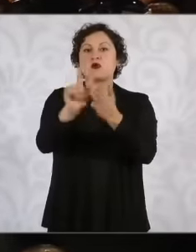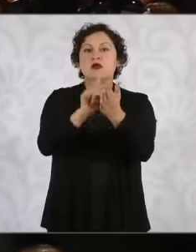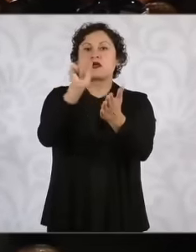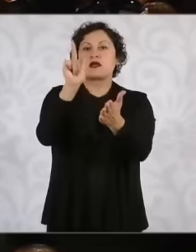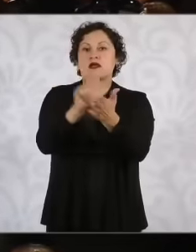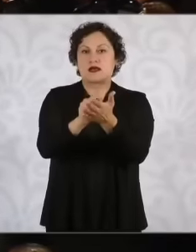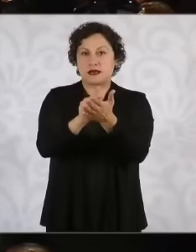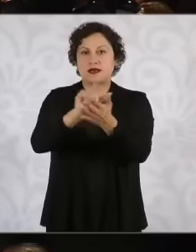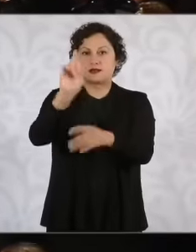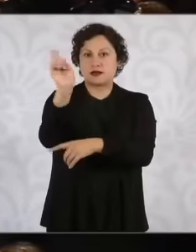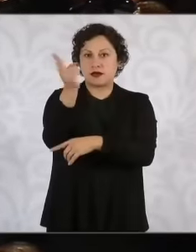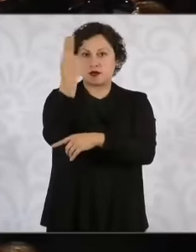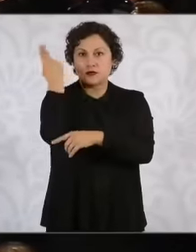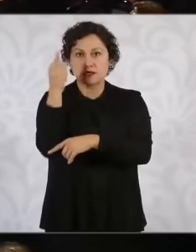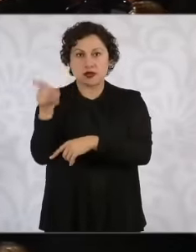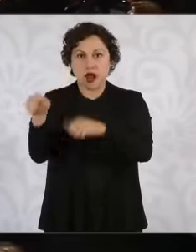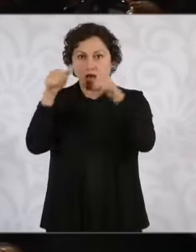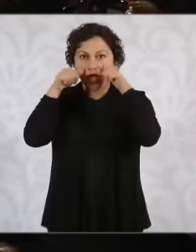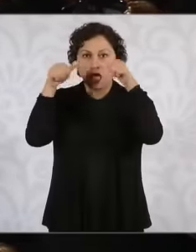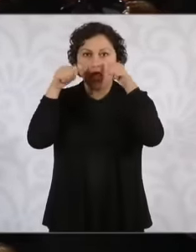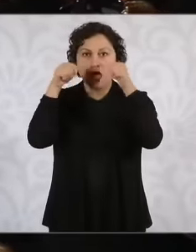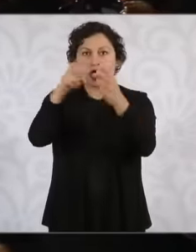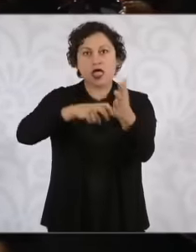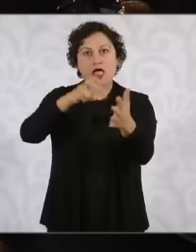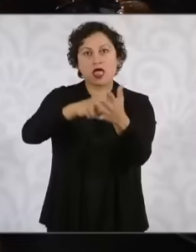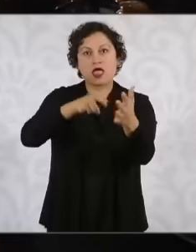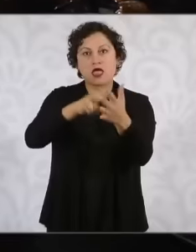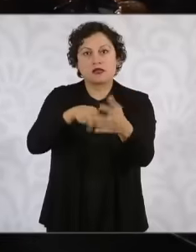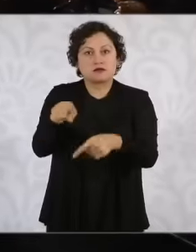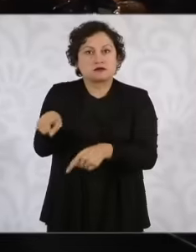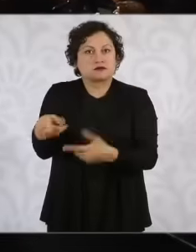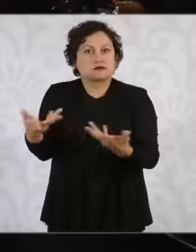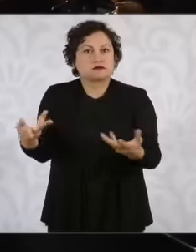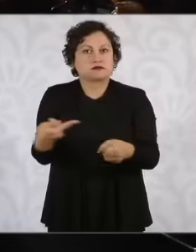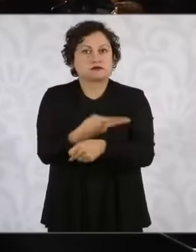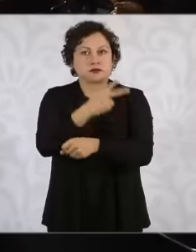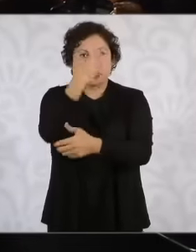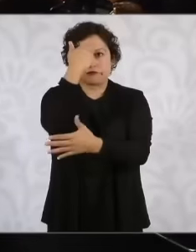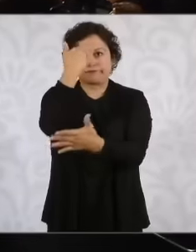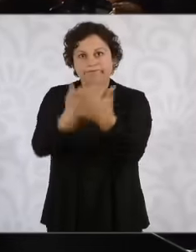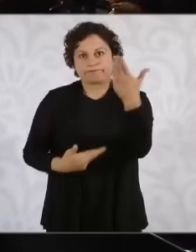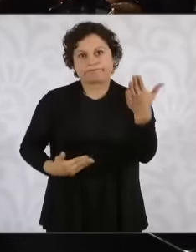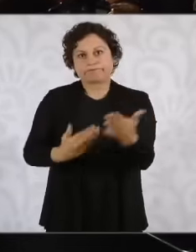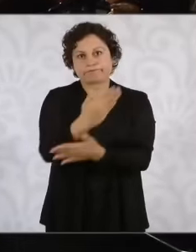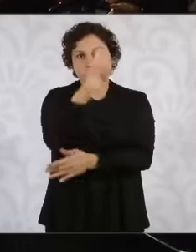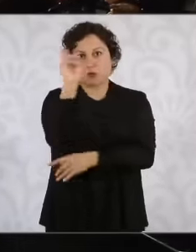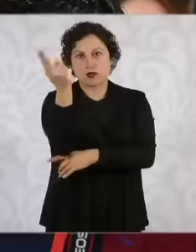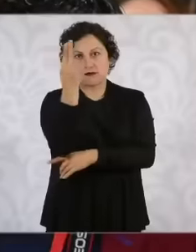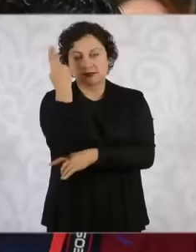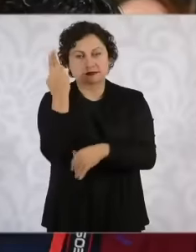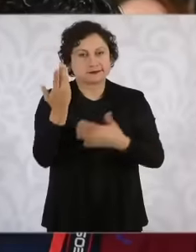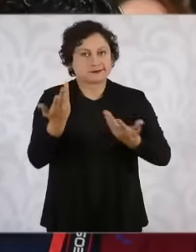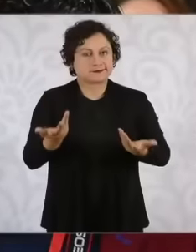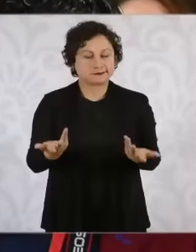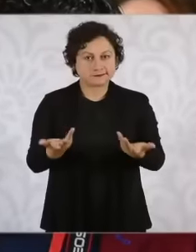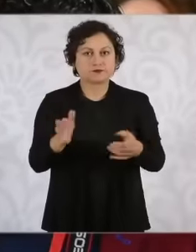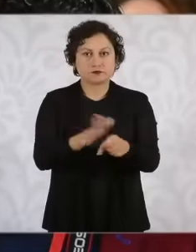the university, flagrantly violating the autonomy in that sense. The president,